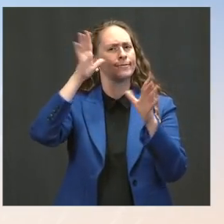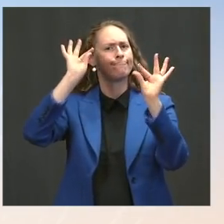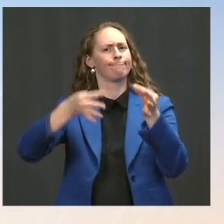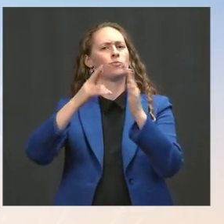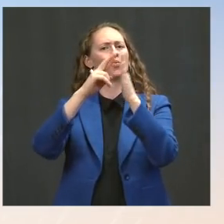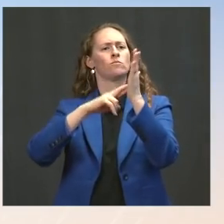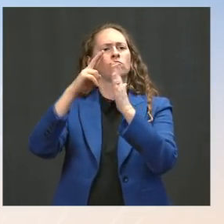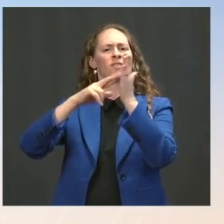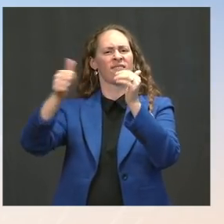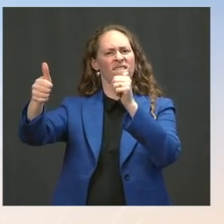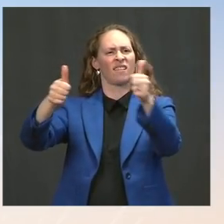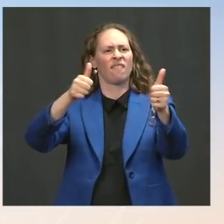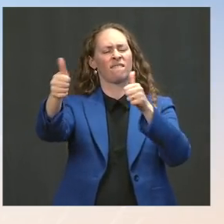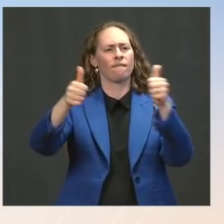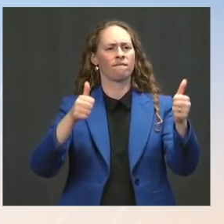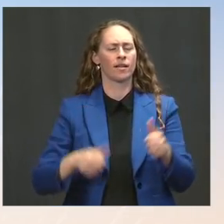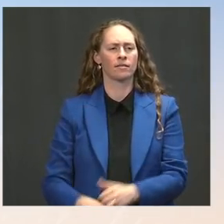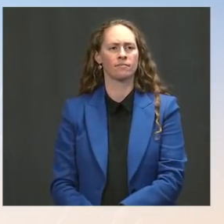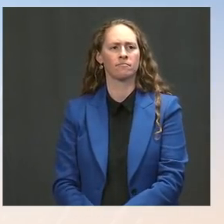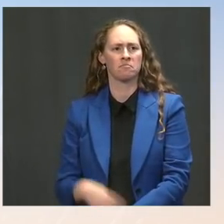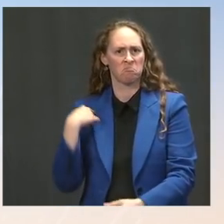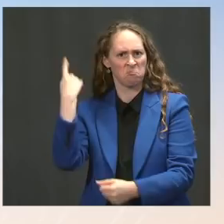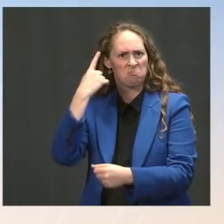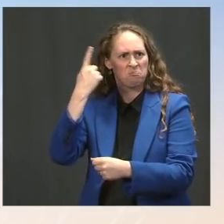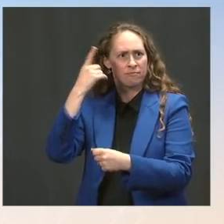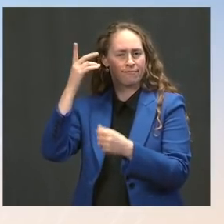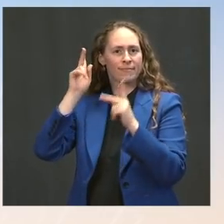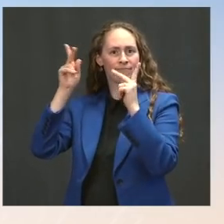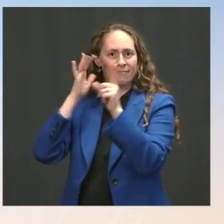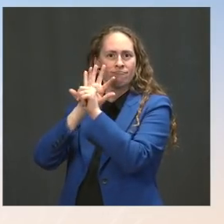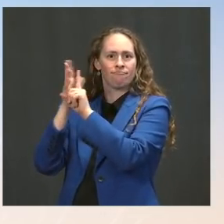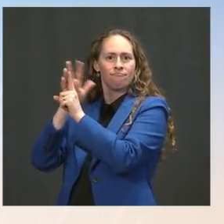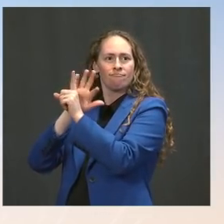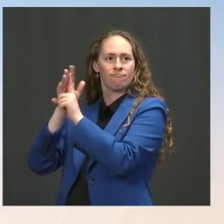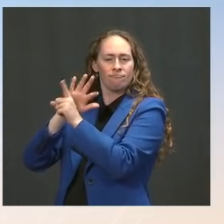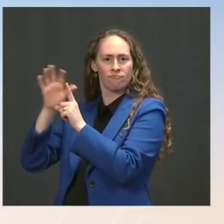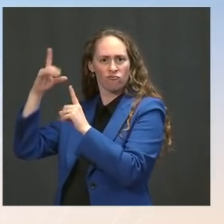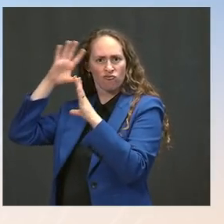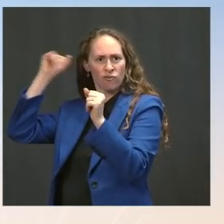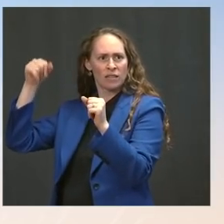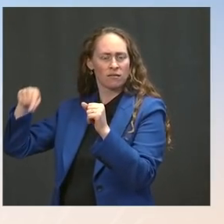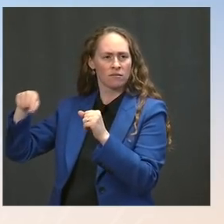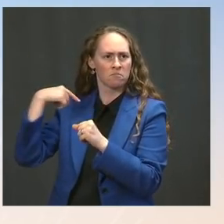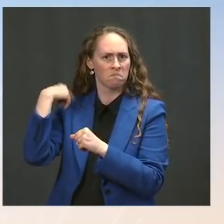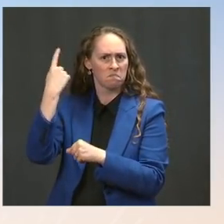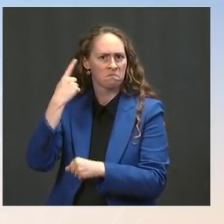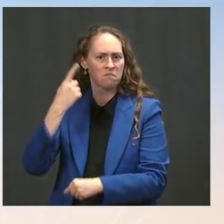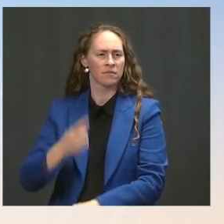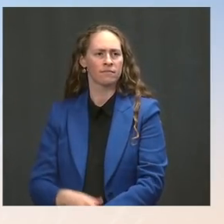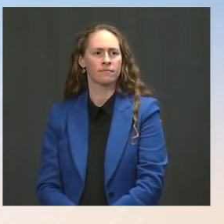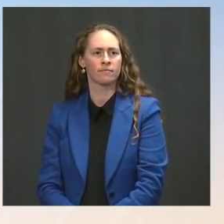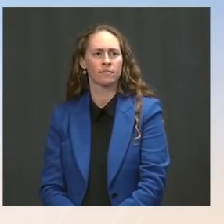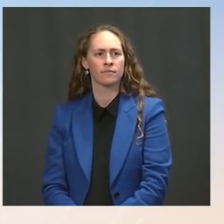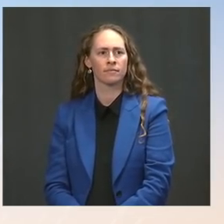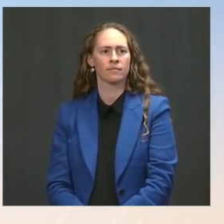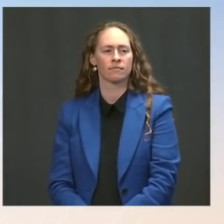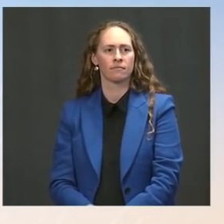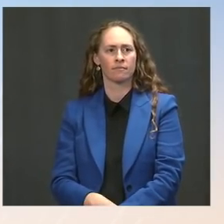that his weighing in more heavily to embrace mandates by these other institutions --